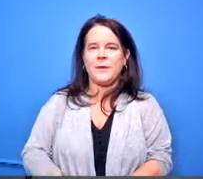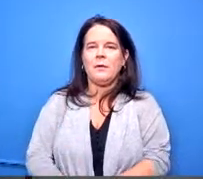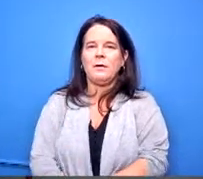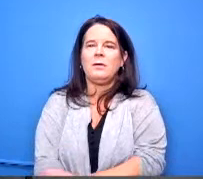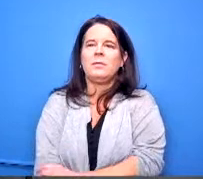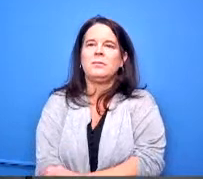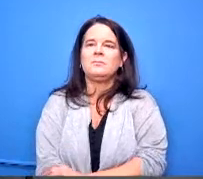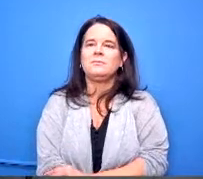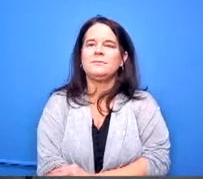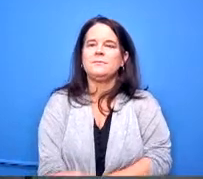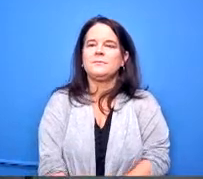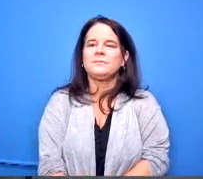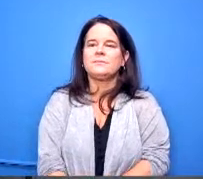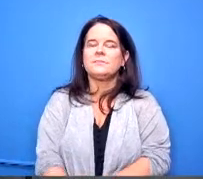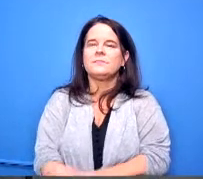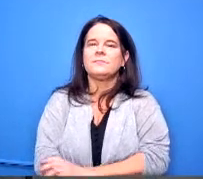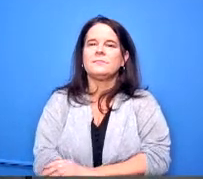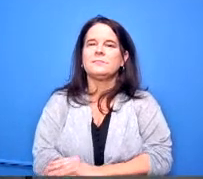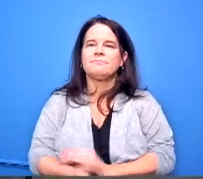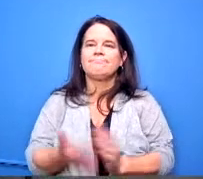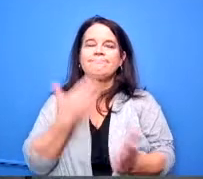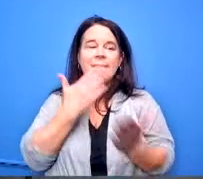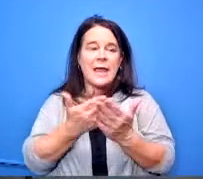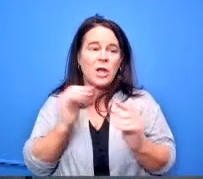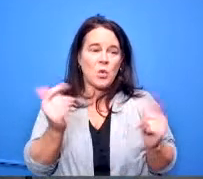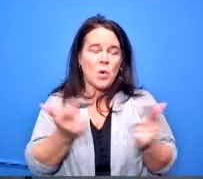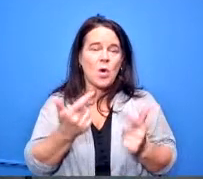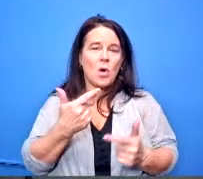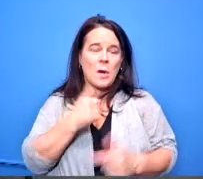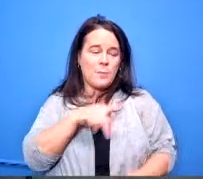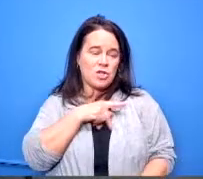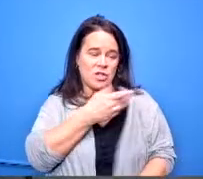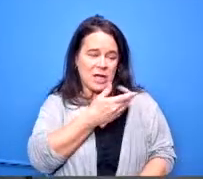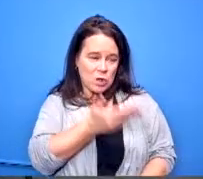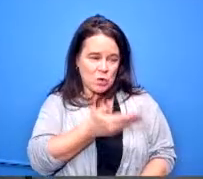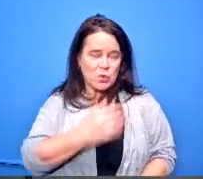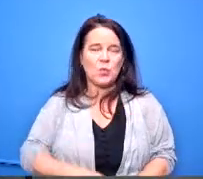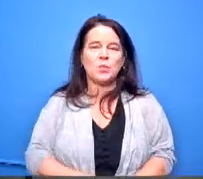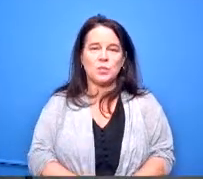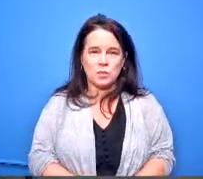appreciate you and we look forward to building on some of the conversations that we had here